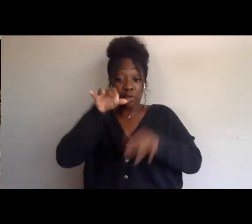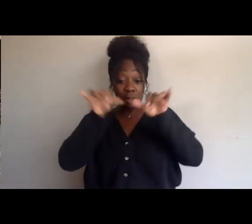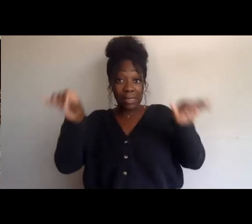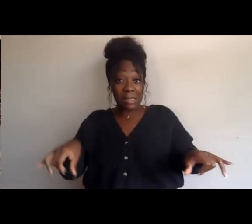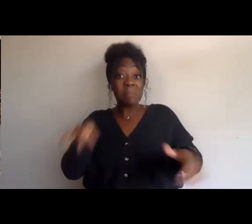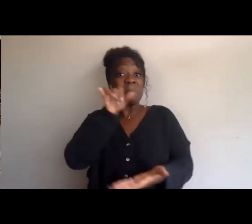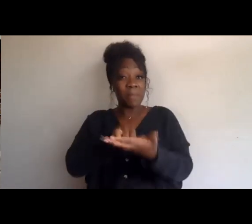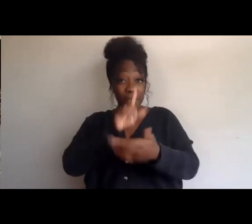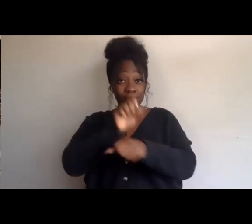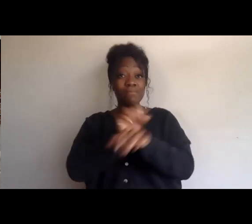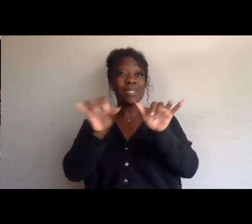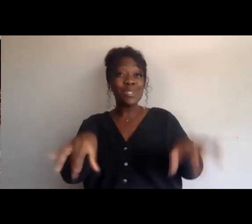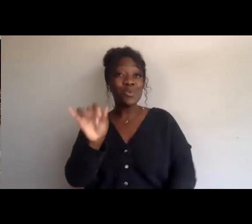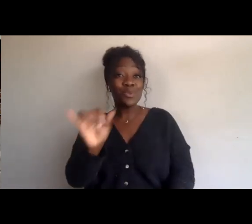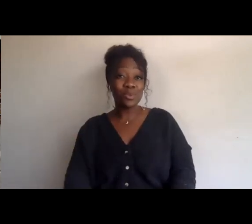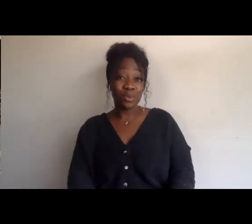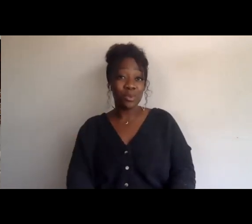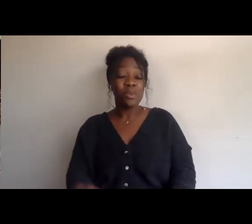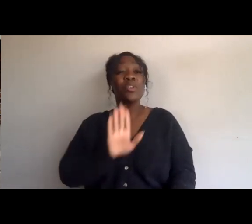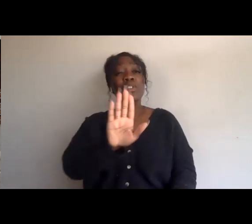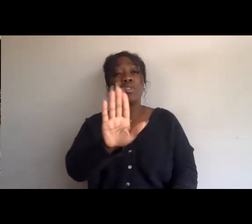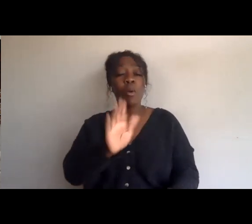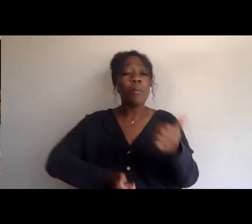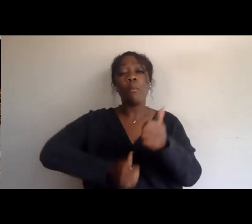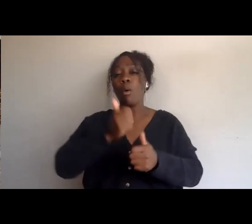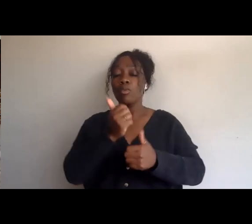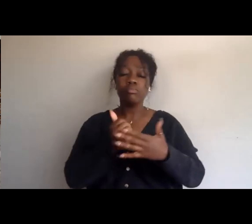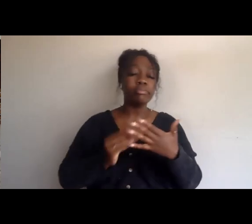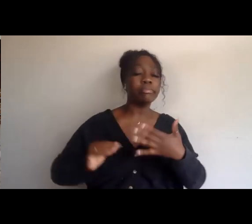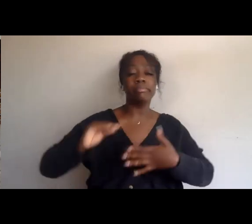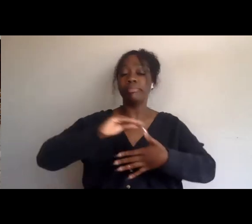What systems are gonna be your primary focus?